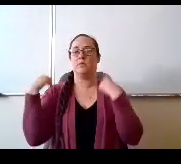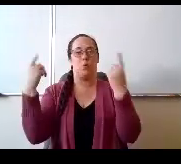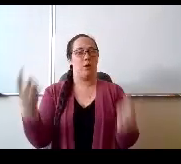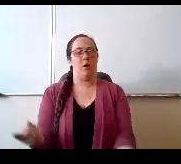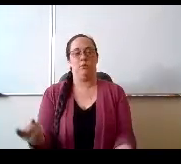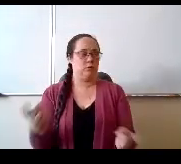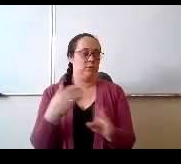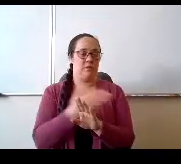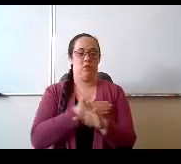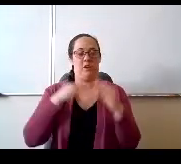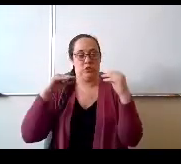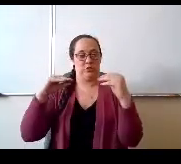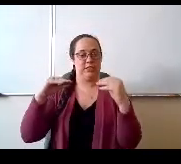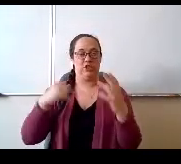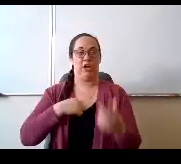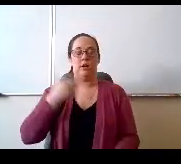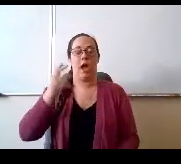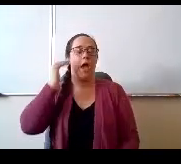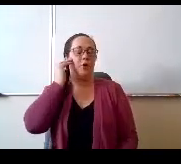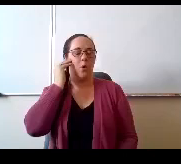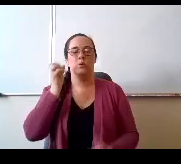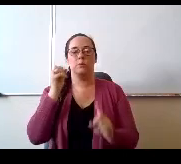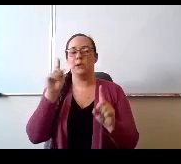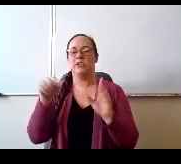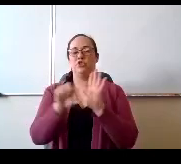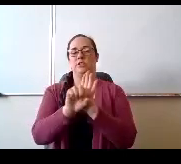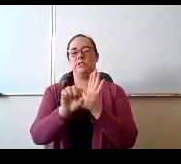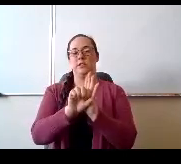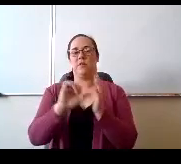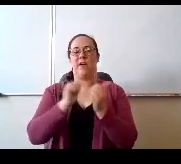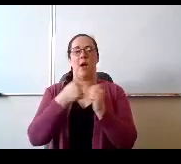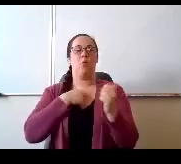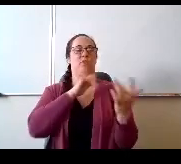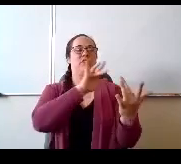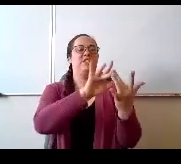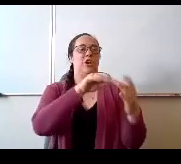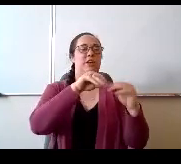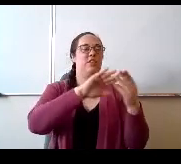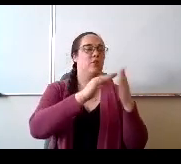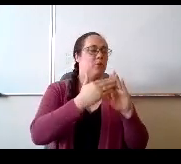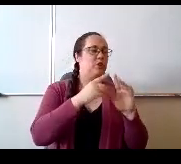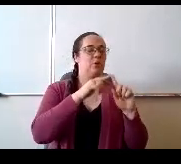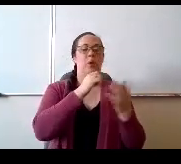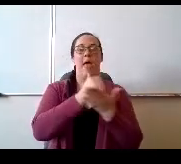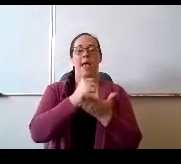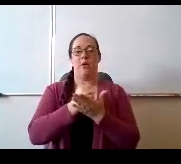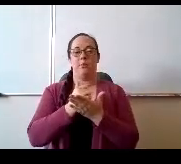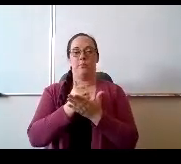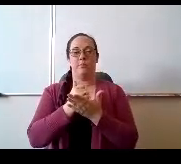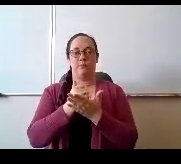So it's just another example of how we reach out in the community to help build our new leaders that might be coming forward.